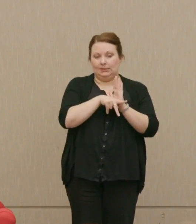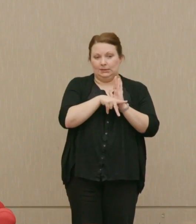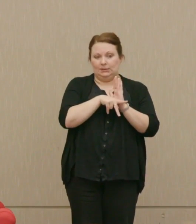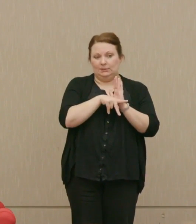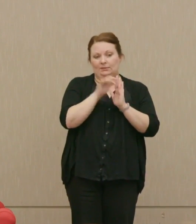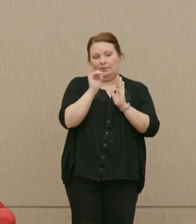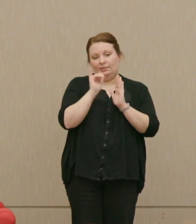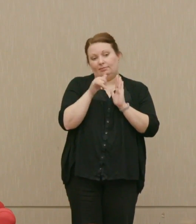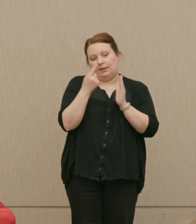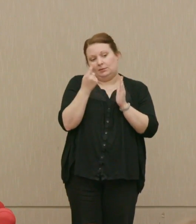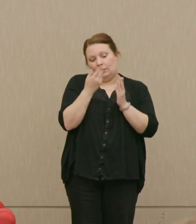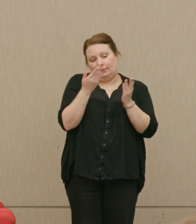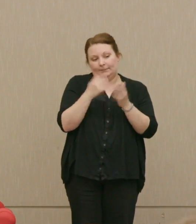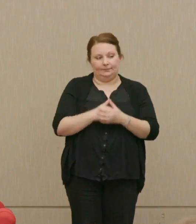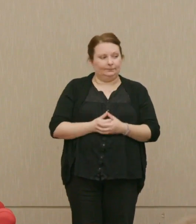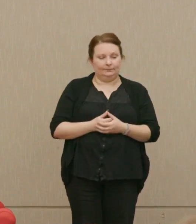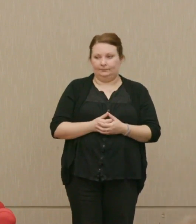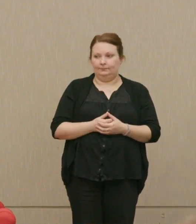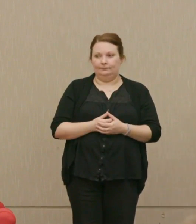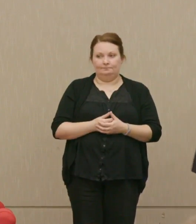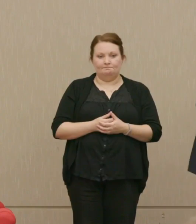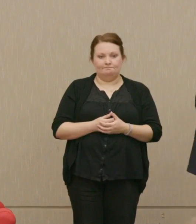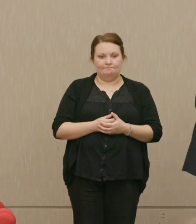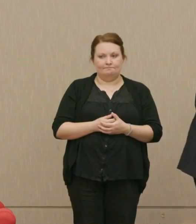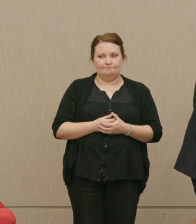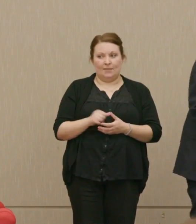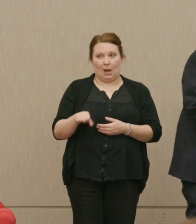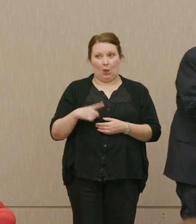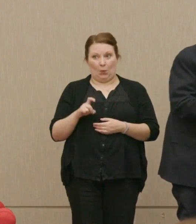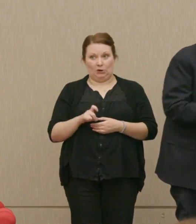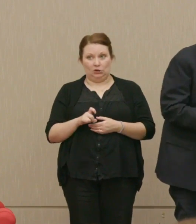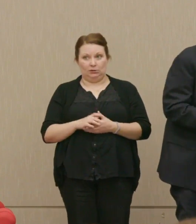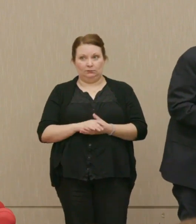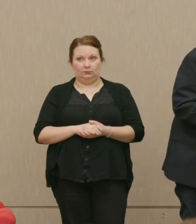That's where we are. Dr. Poser: Okay, I can ask another question. Thank you.